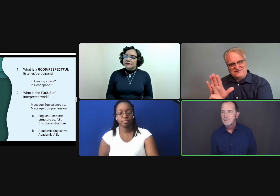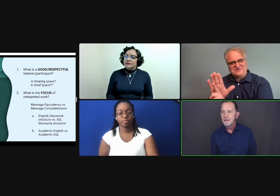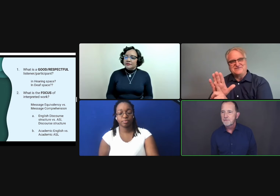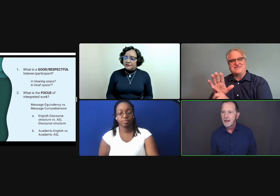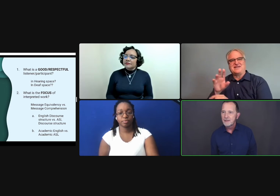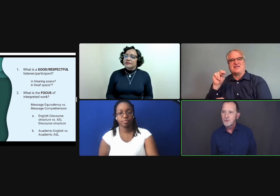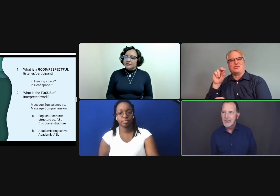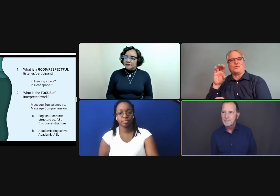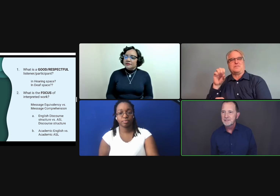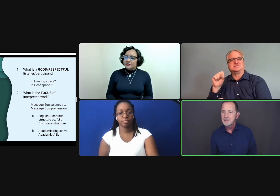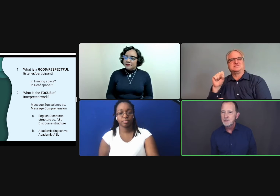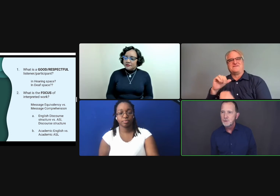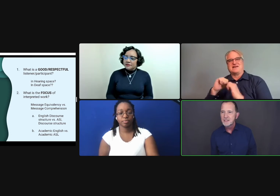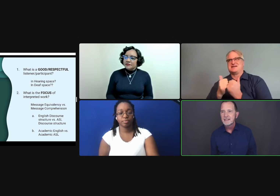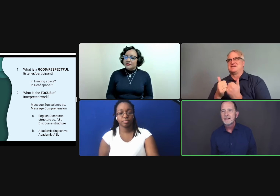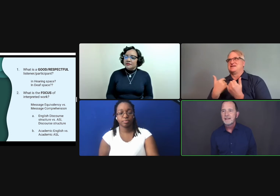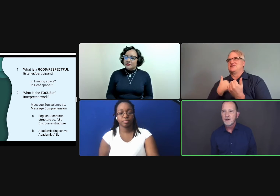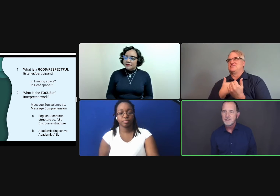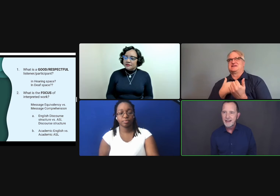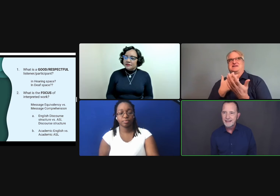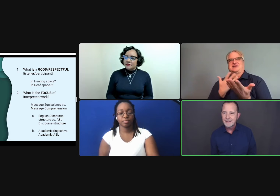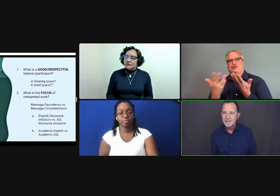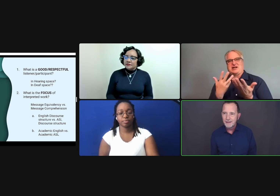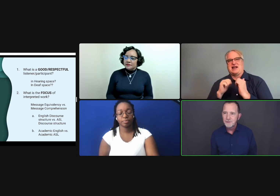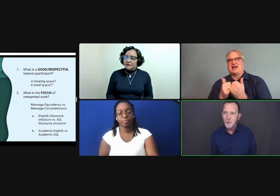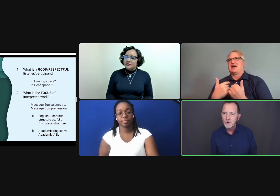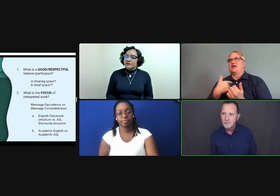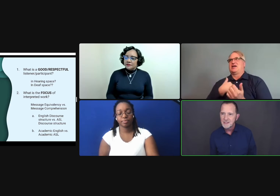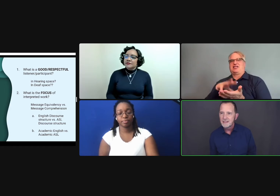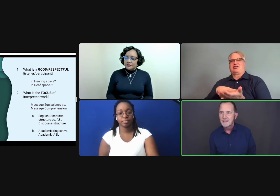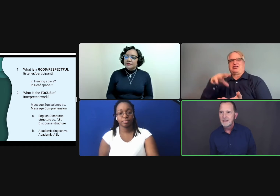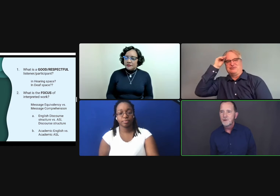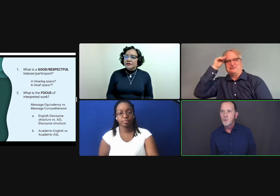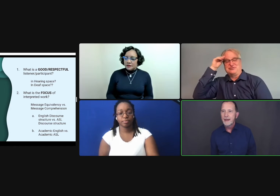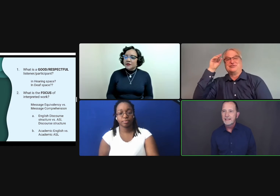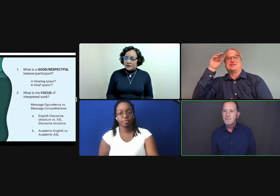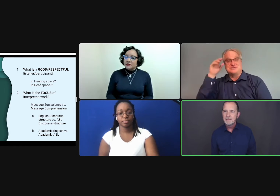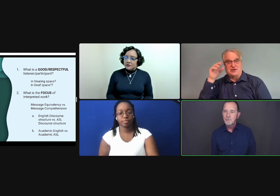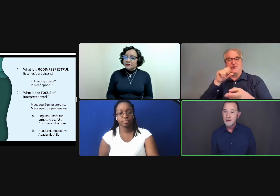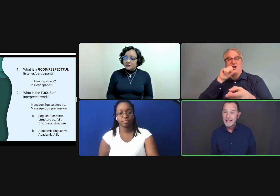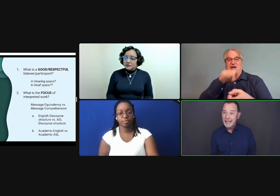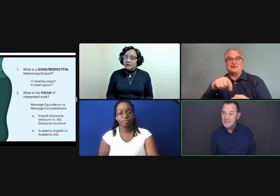My friend was able to use their understanding of deaf norms in a way that made me more engaged